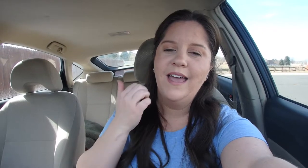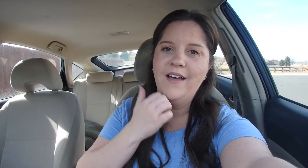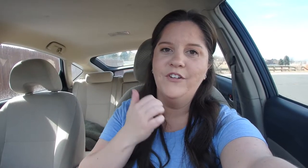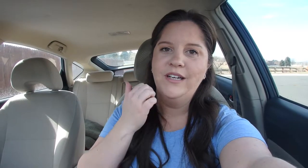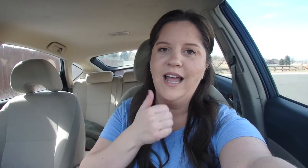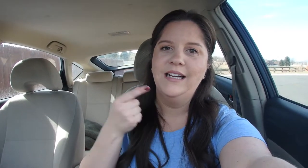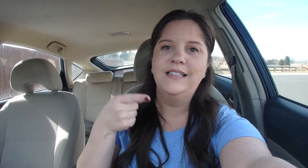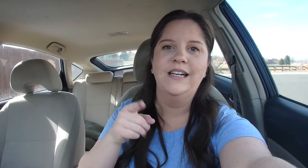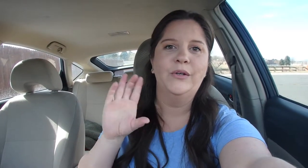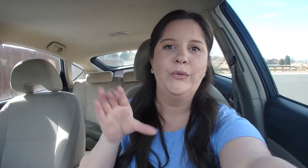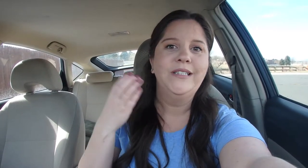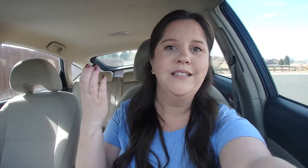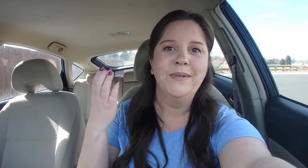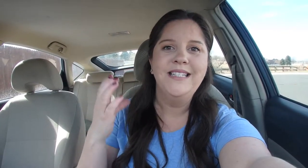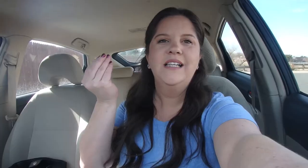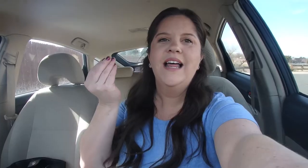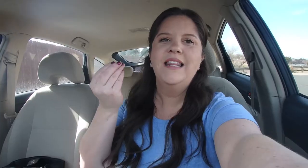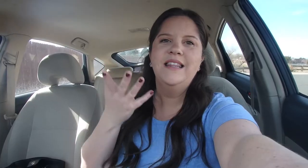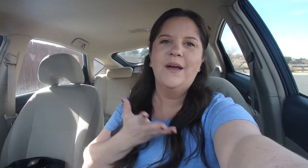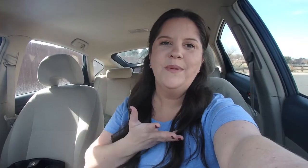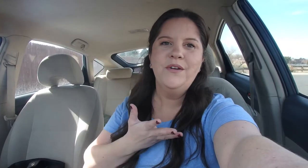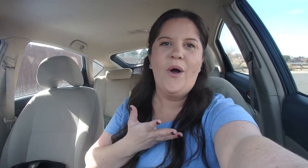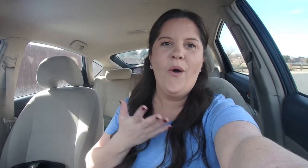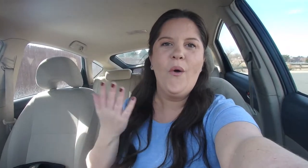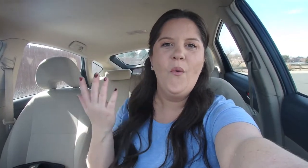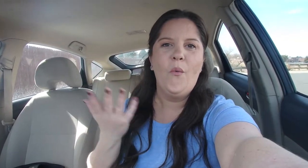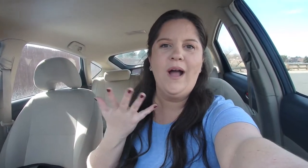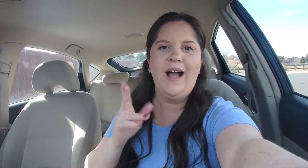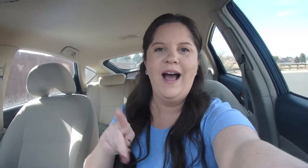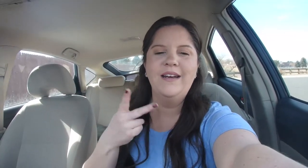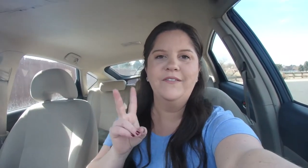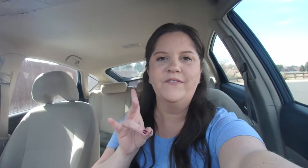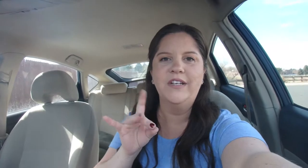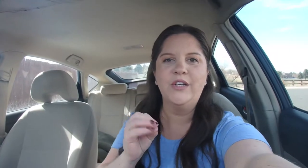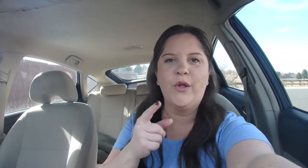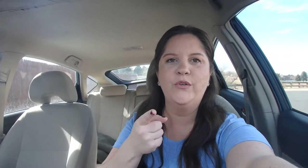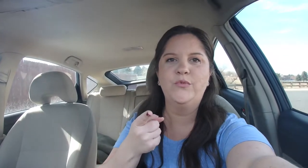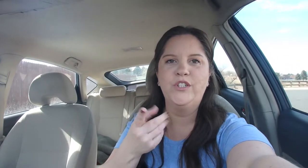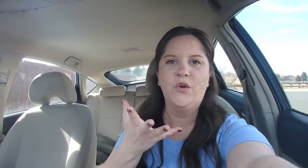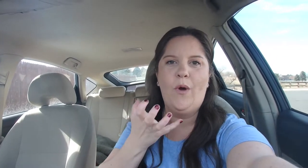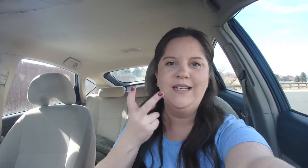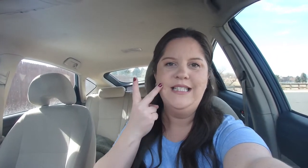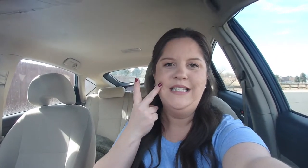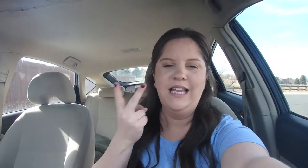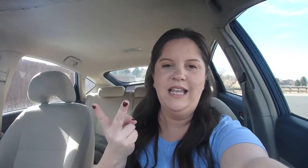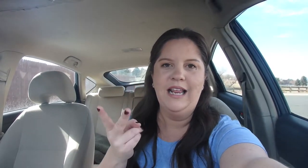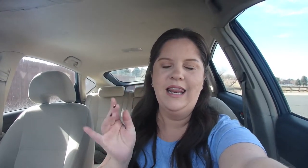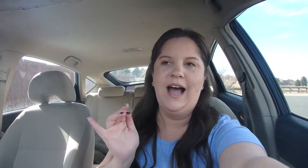Everyday till Christmas. Let me know what kind of videos would you wanna see like?